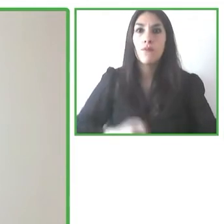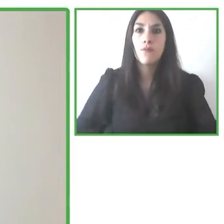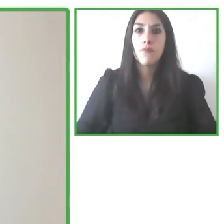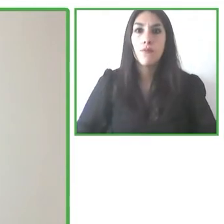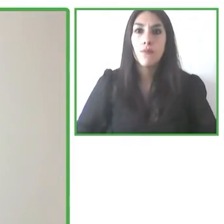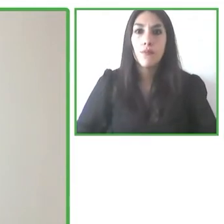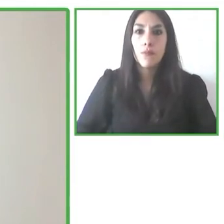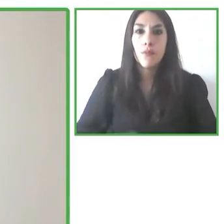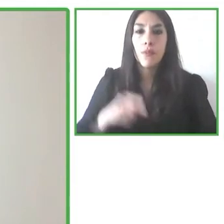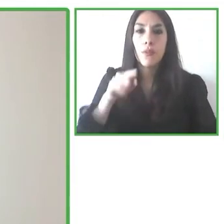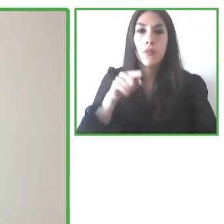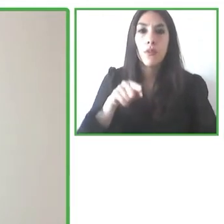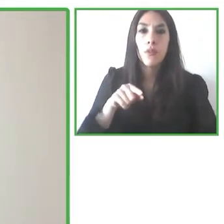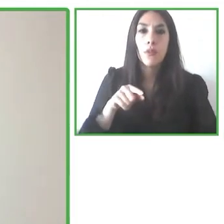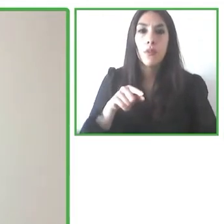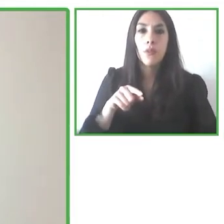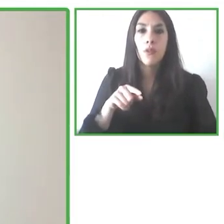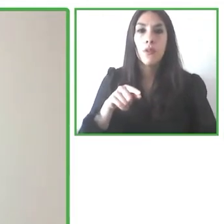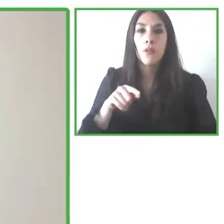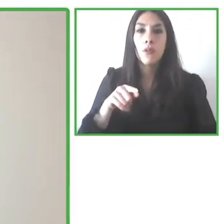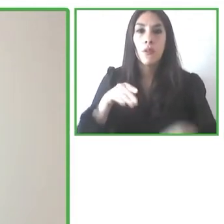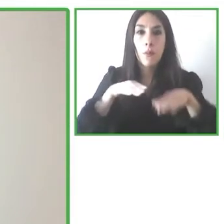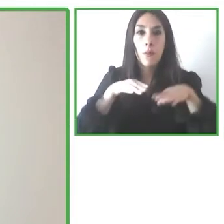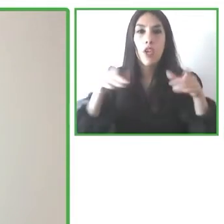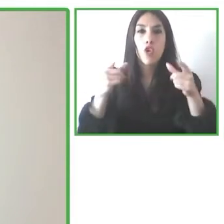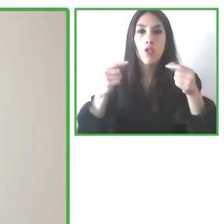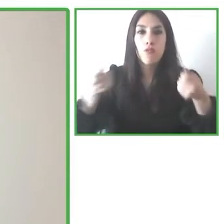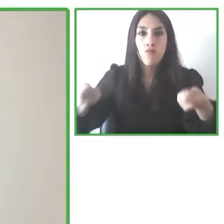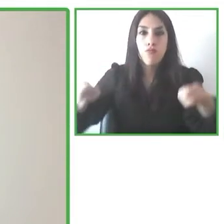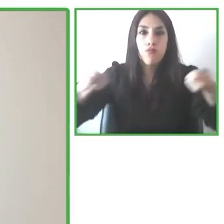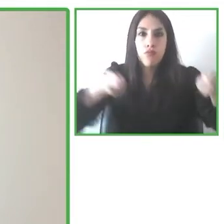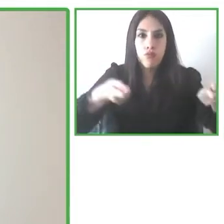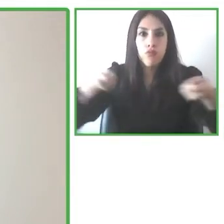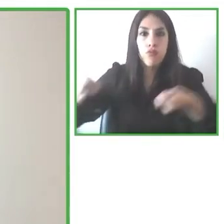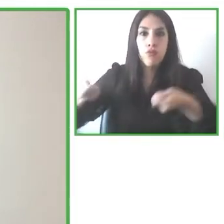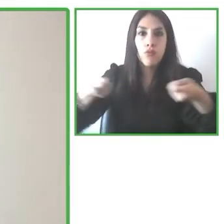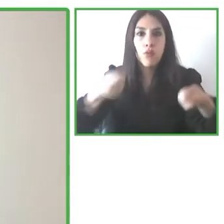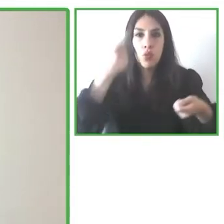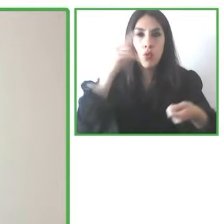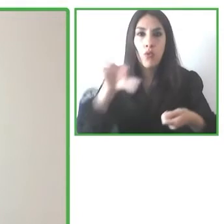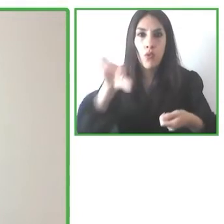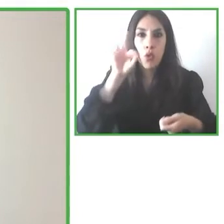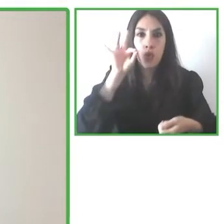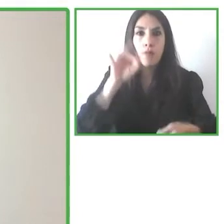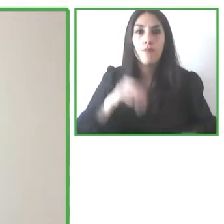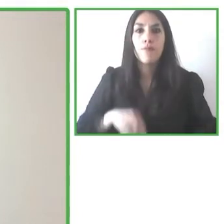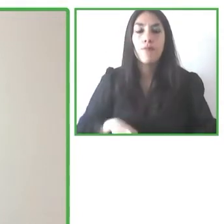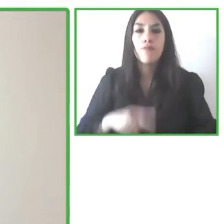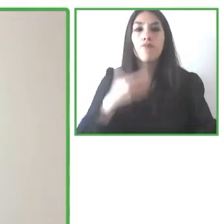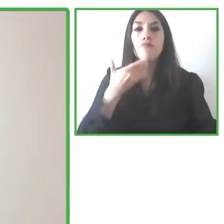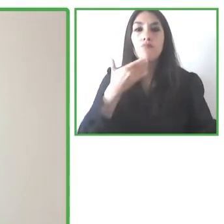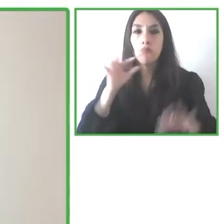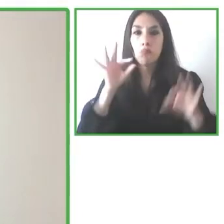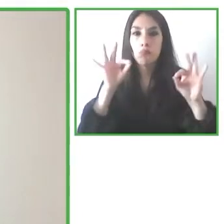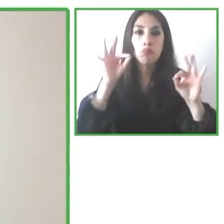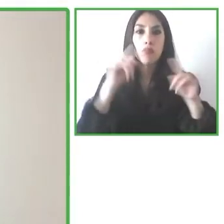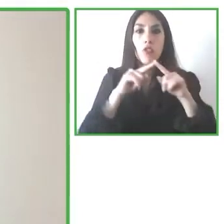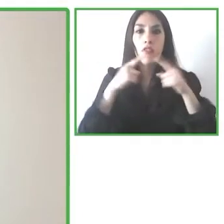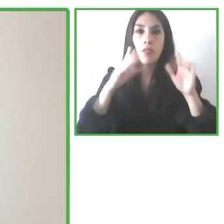that allow the user in a wheelchair to be able to move about using their heads